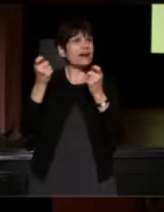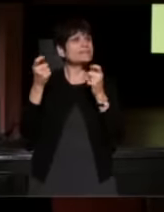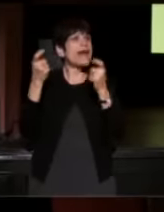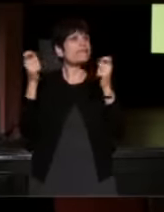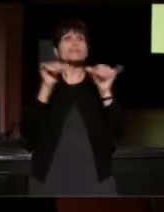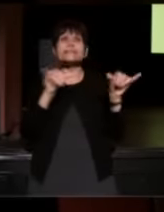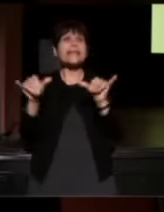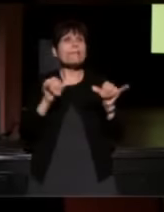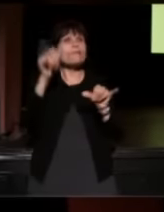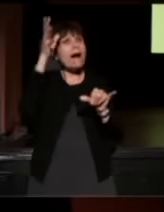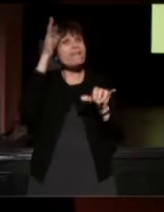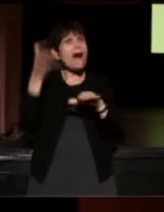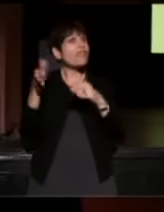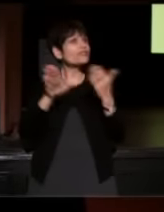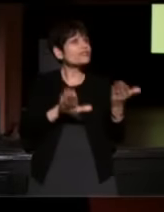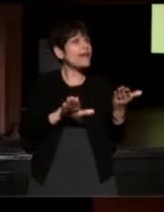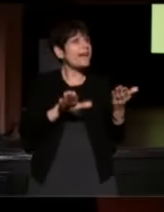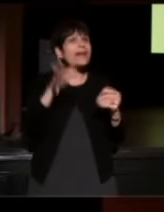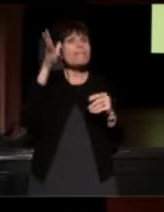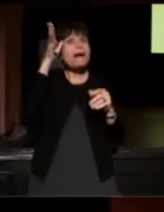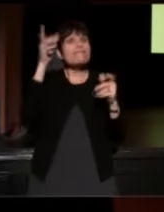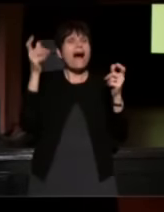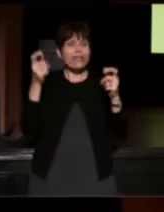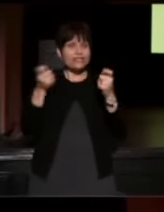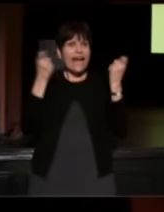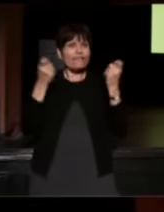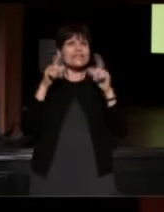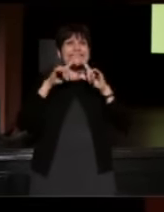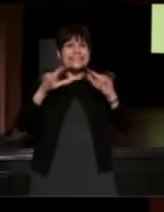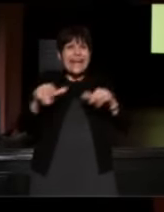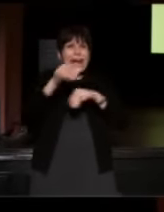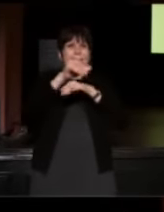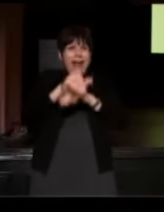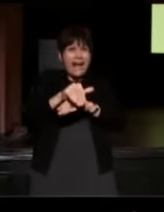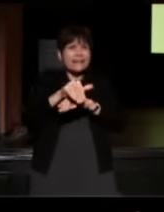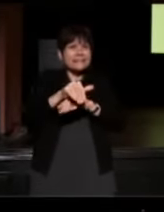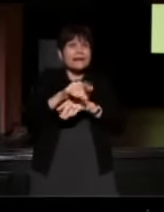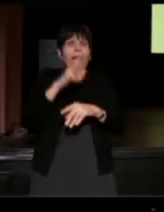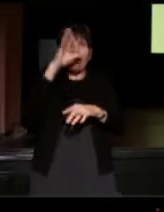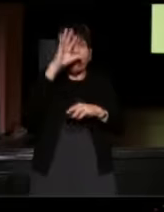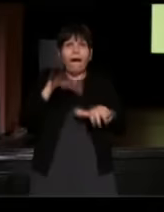Even in death he continues to embrace me with his love." Signed, Lynn Weaver Chairman of Surgery